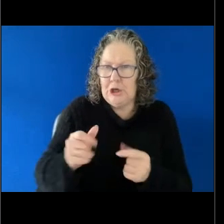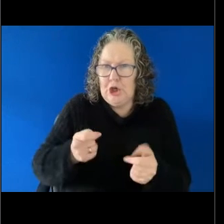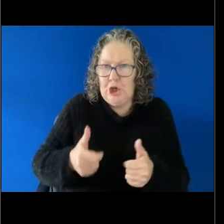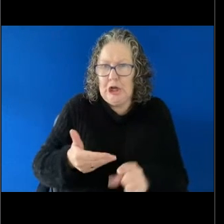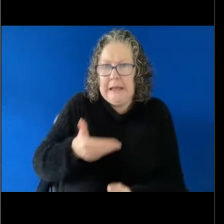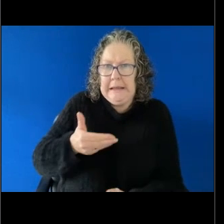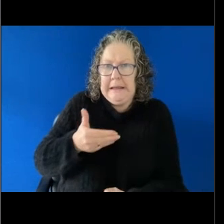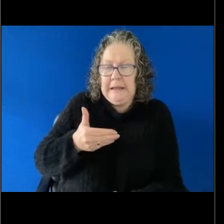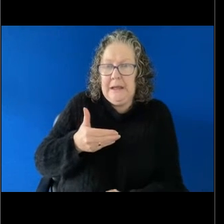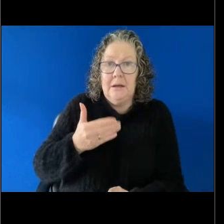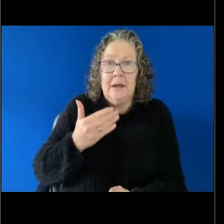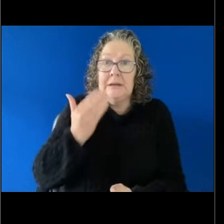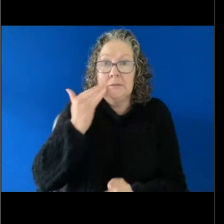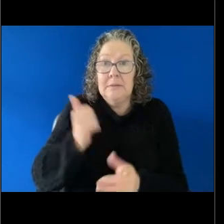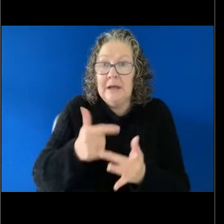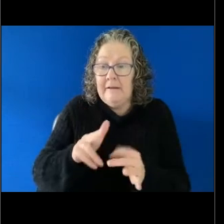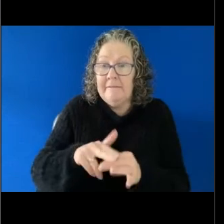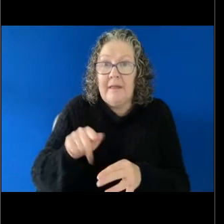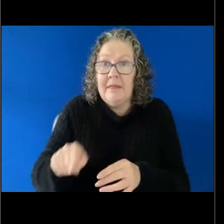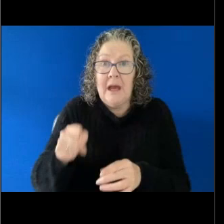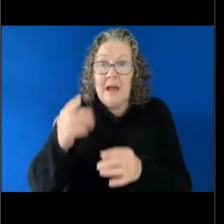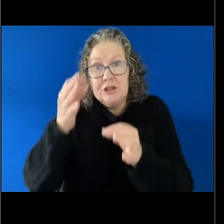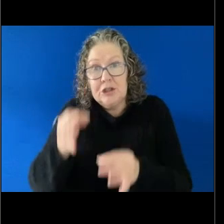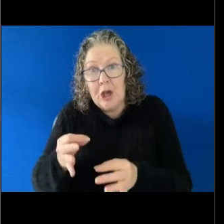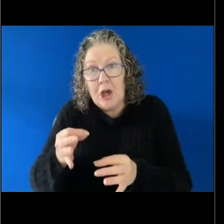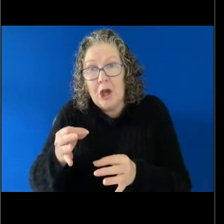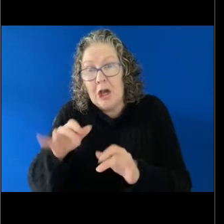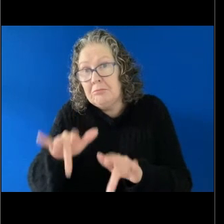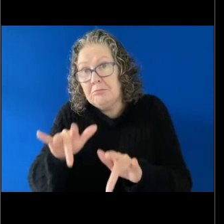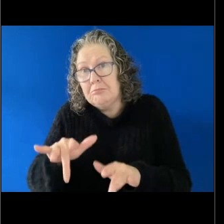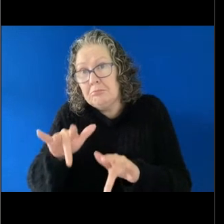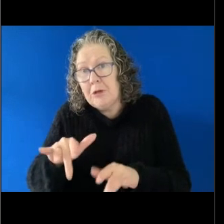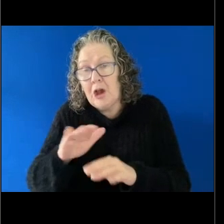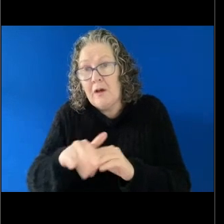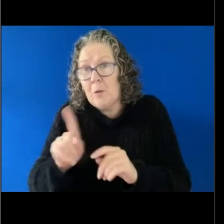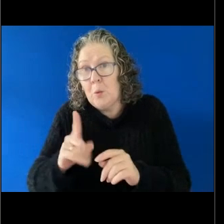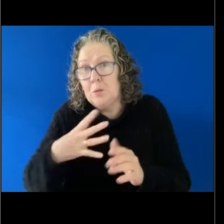decide is what if anything they'd like to do. If they're able to get legal advice then they're